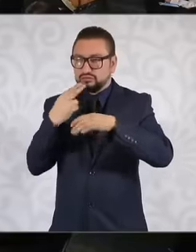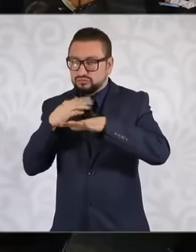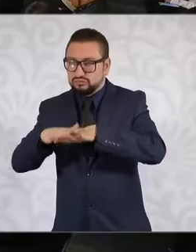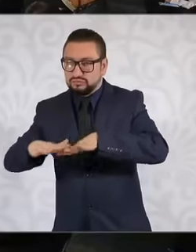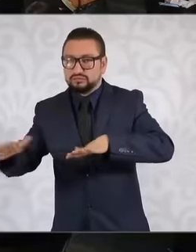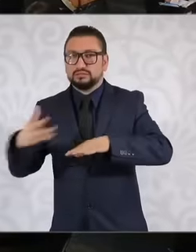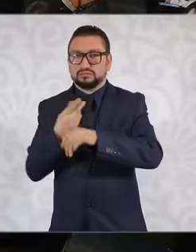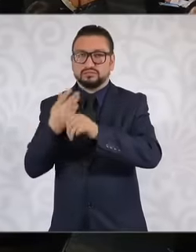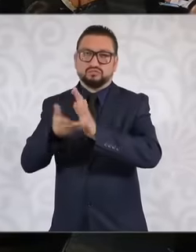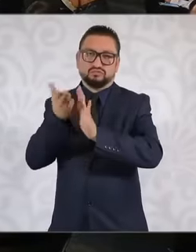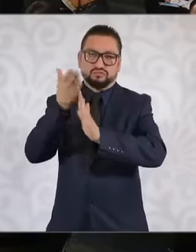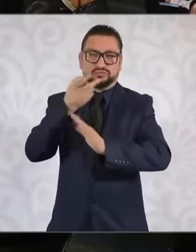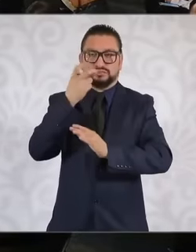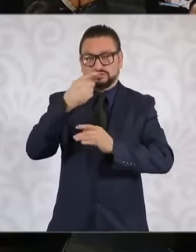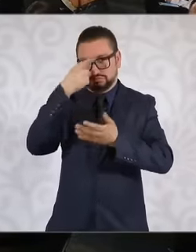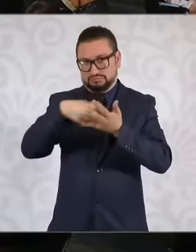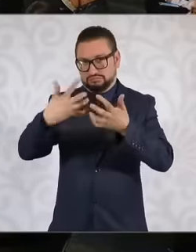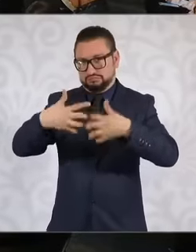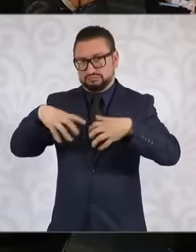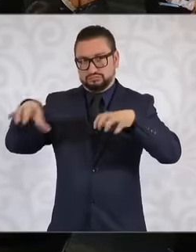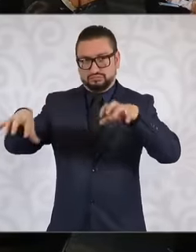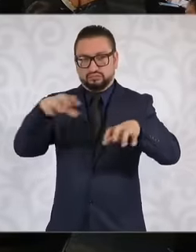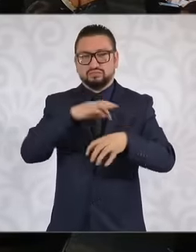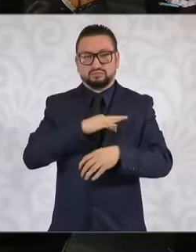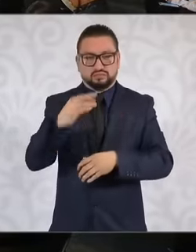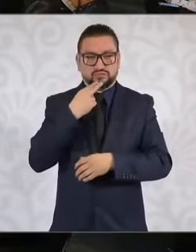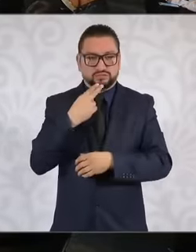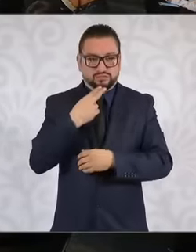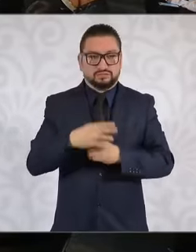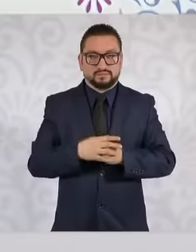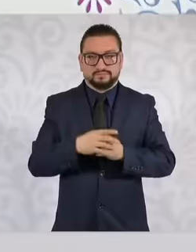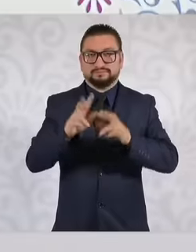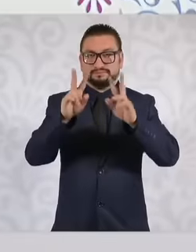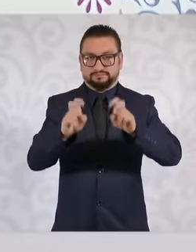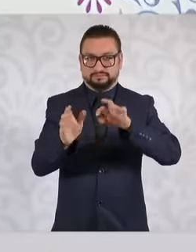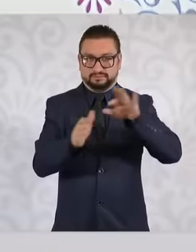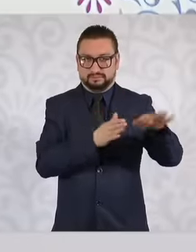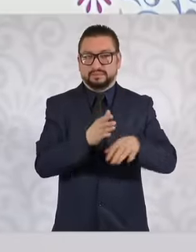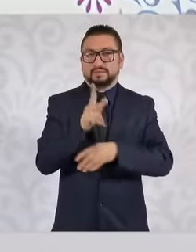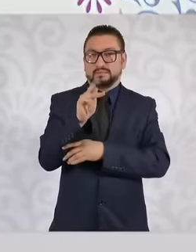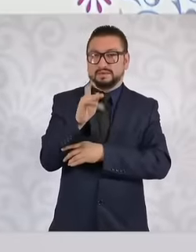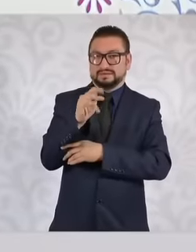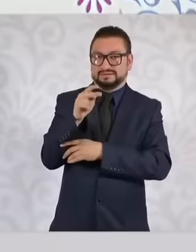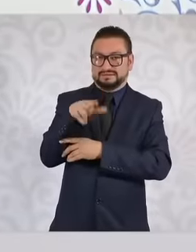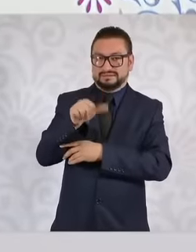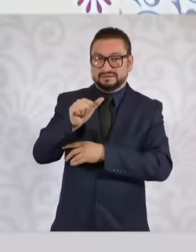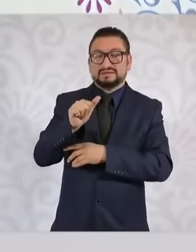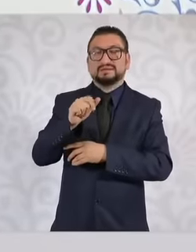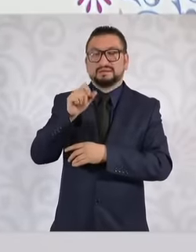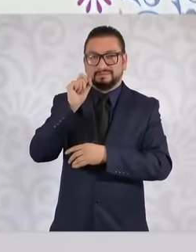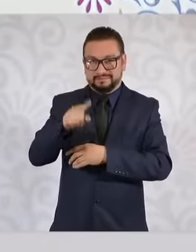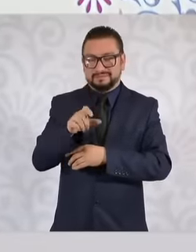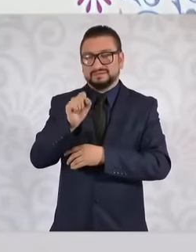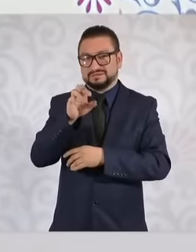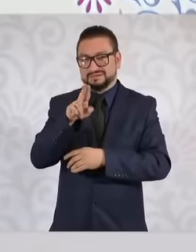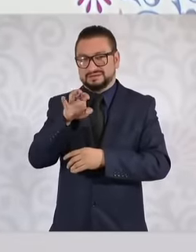to start with these two plants and then in relation to Palestine, very important, Mexico also joined